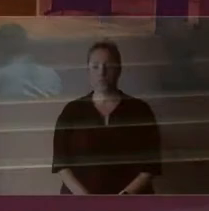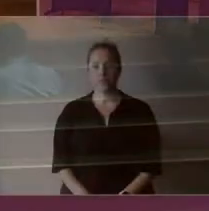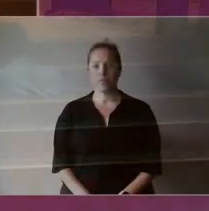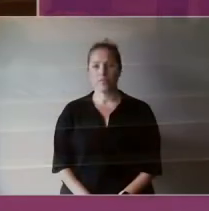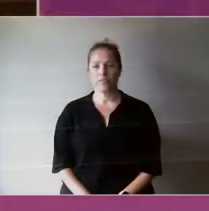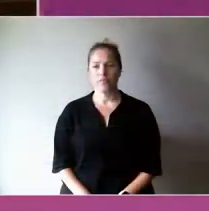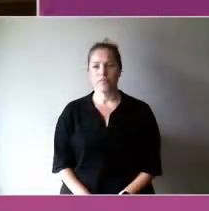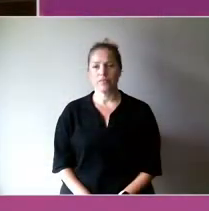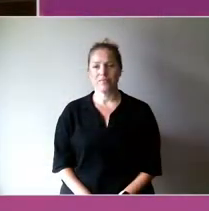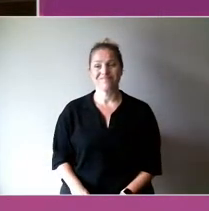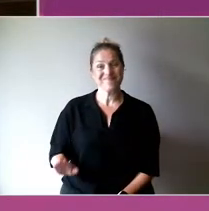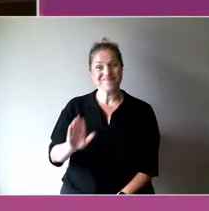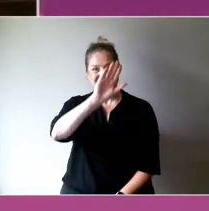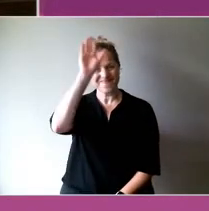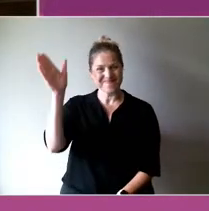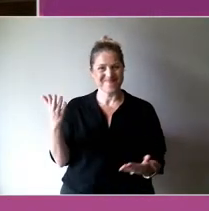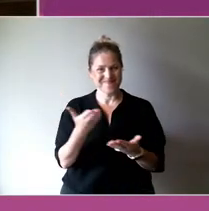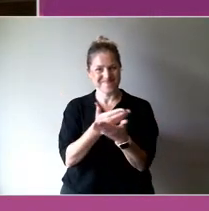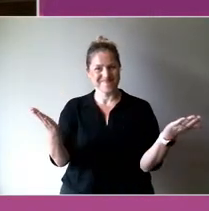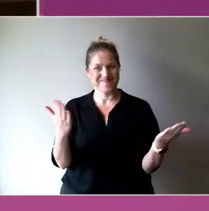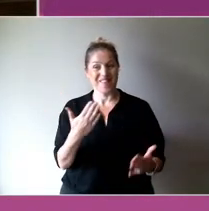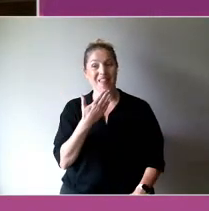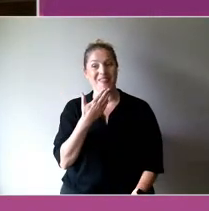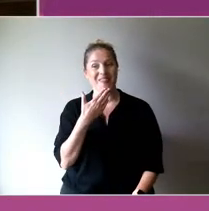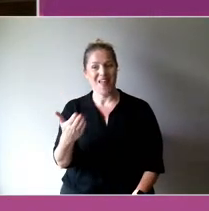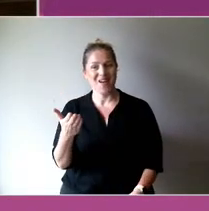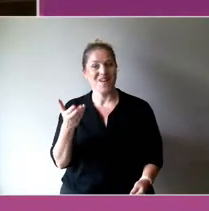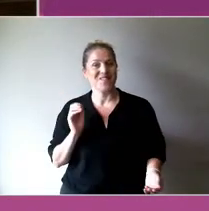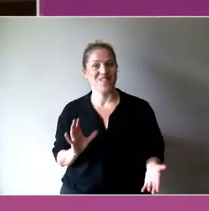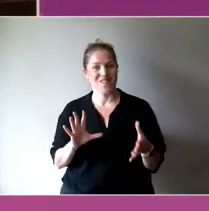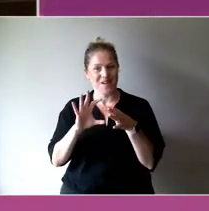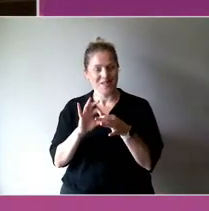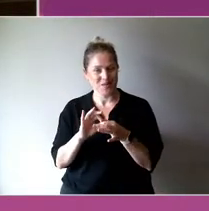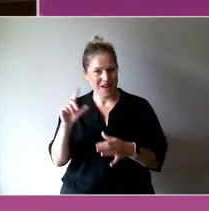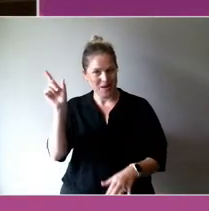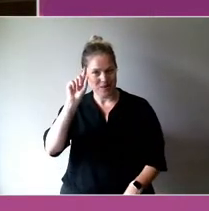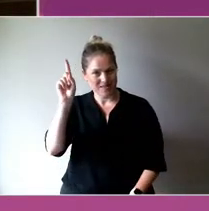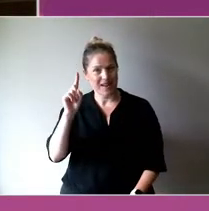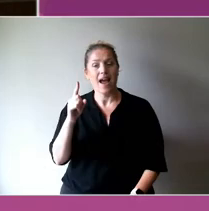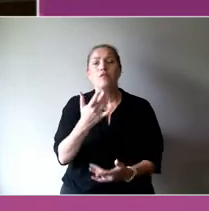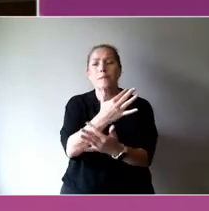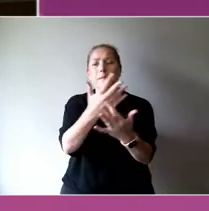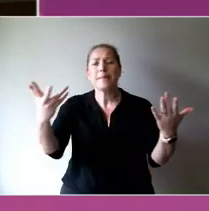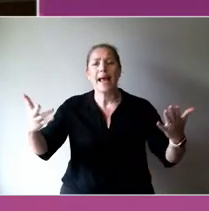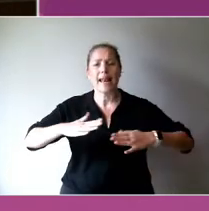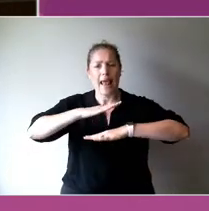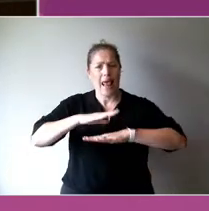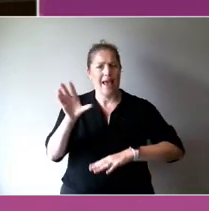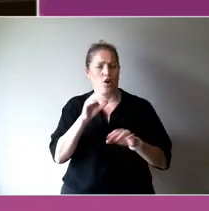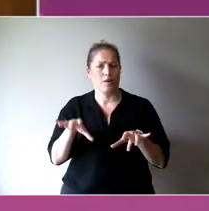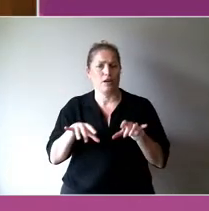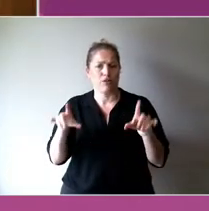Hello everyone and thank you so much for joining us from the many lands around Australia and overseas.